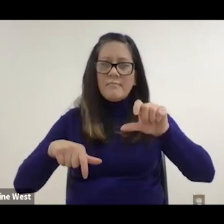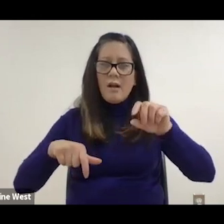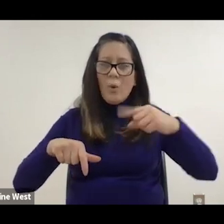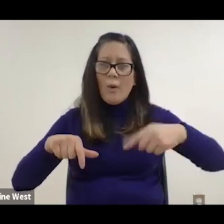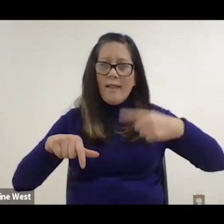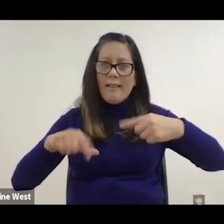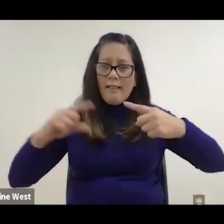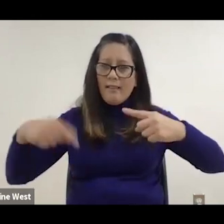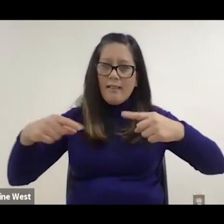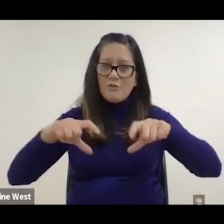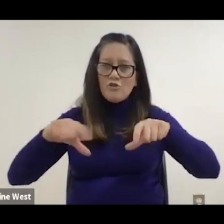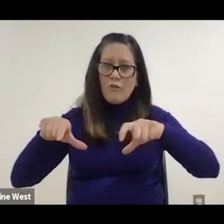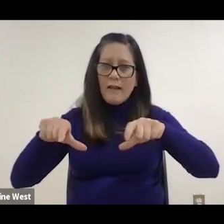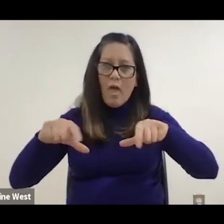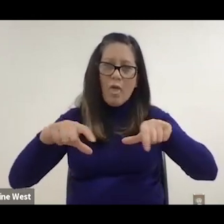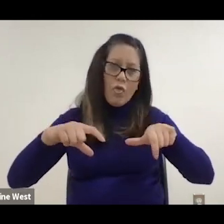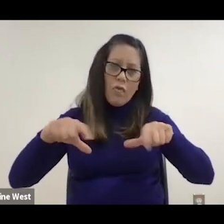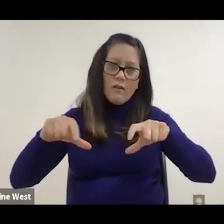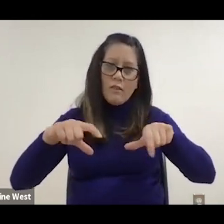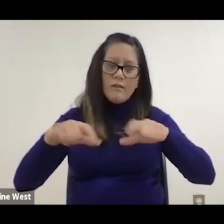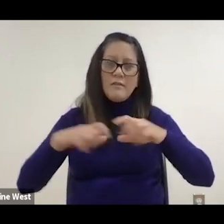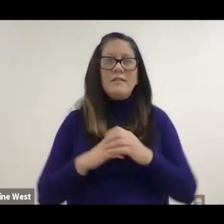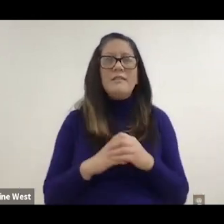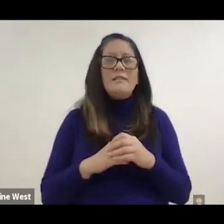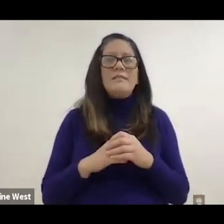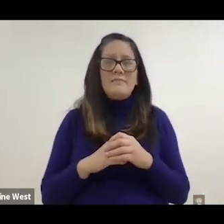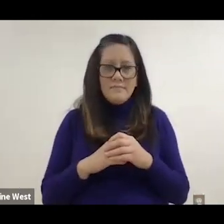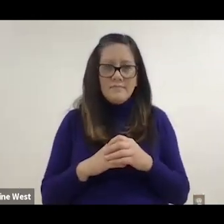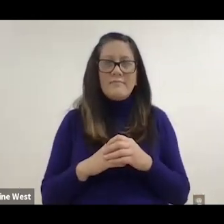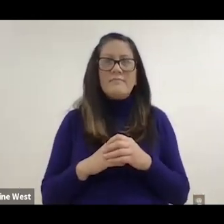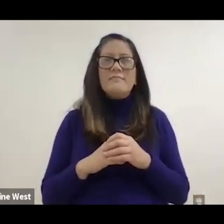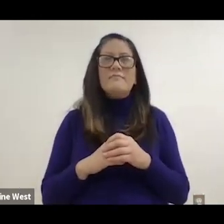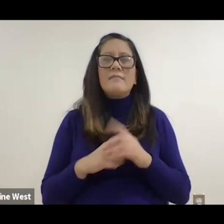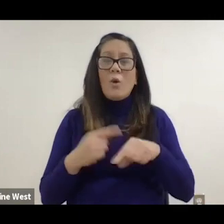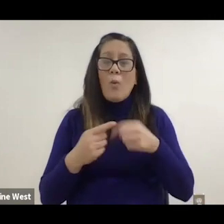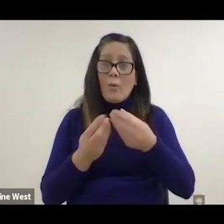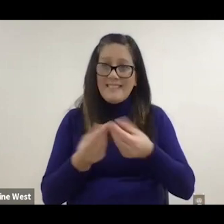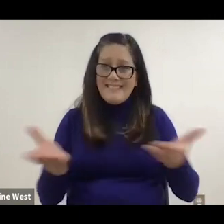What I found interesting though is when we got these in consumers hands.